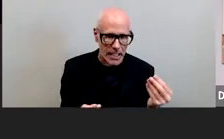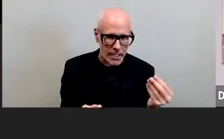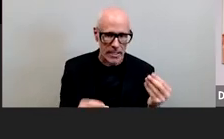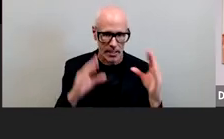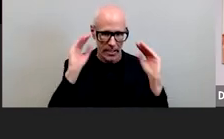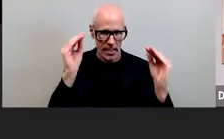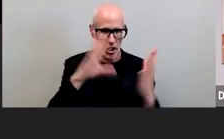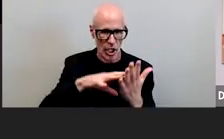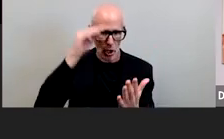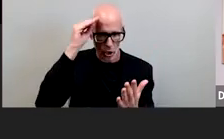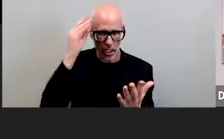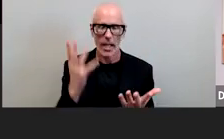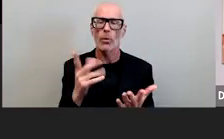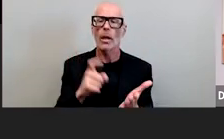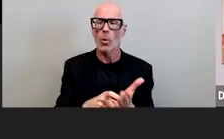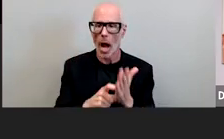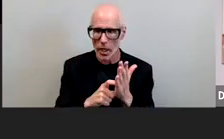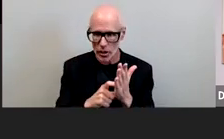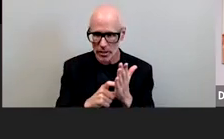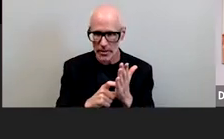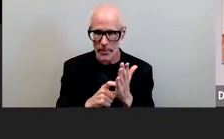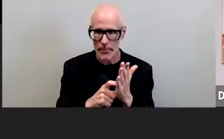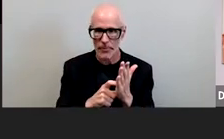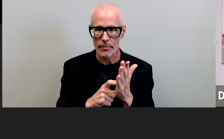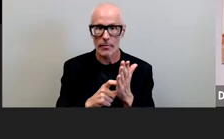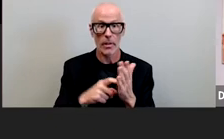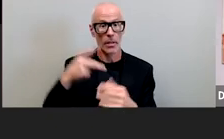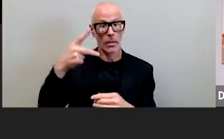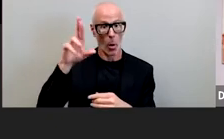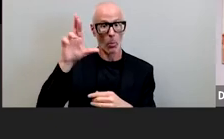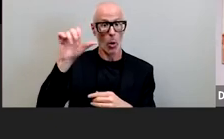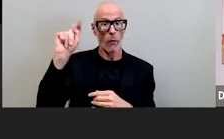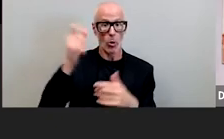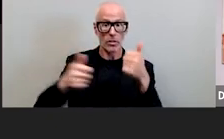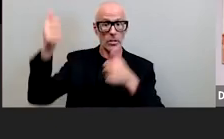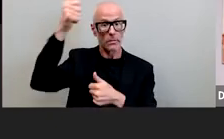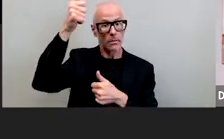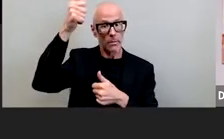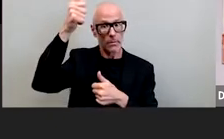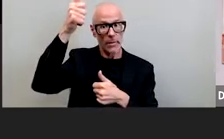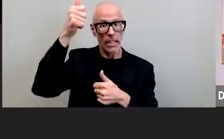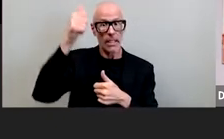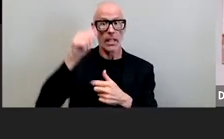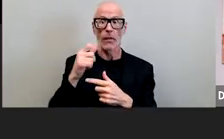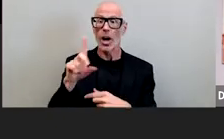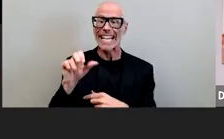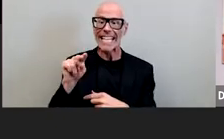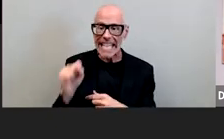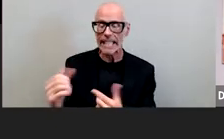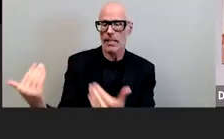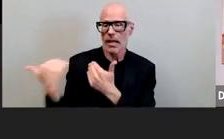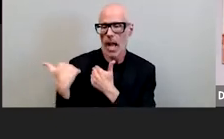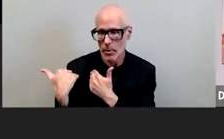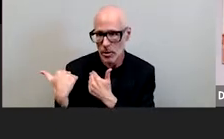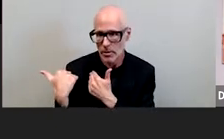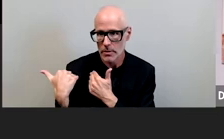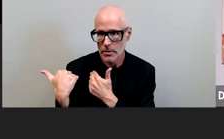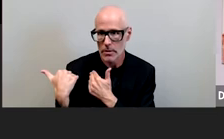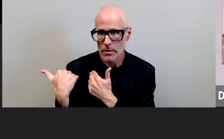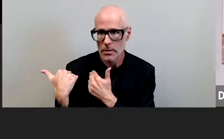so it really requires right provosts to hold deans accountable for showing receipts as the